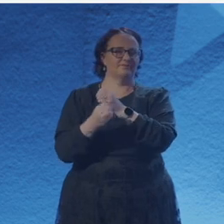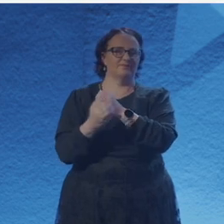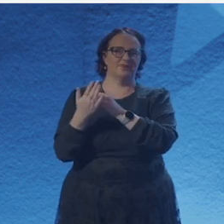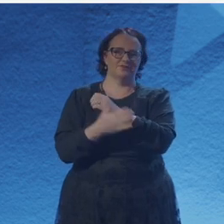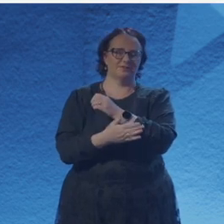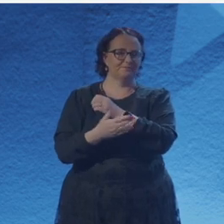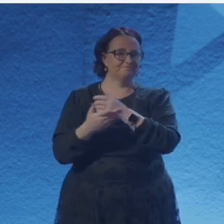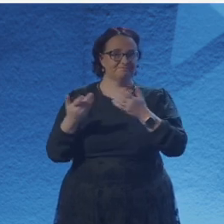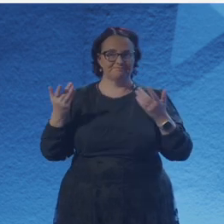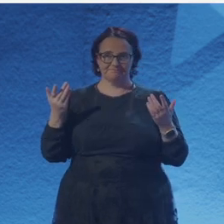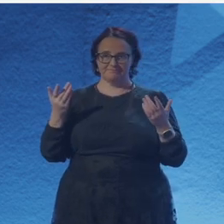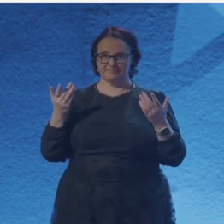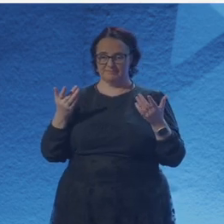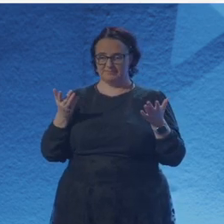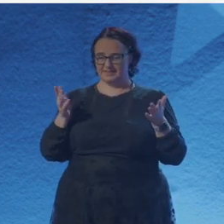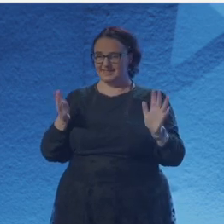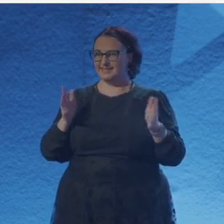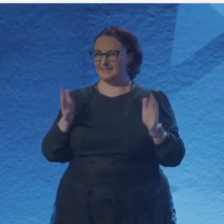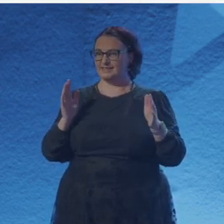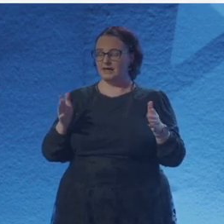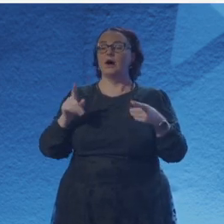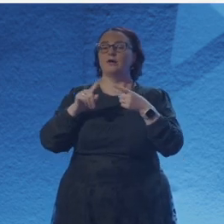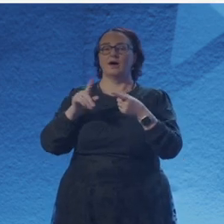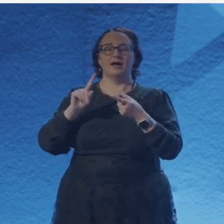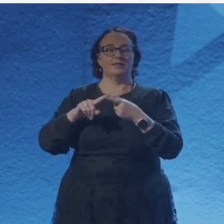and then a little bit of time at the end for audience questions.